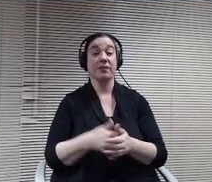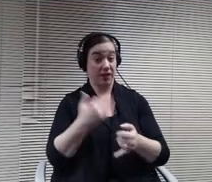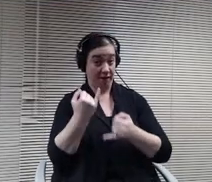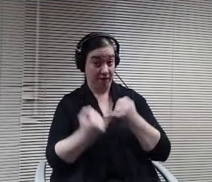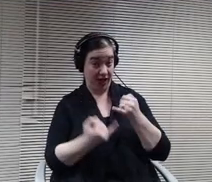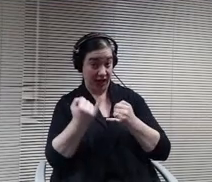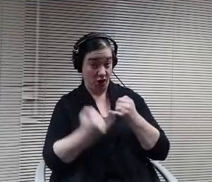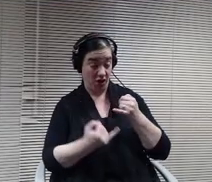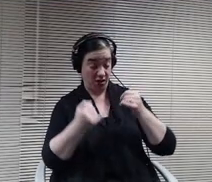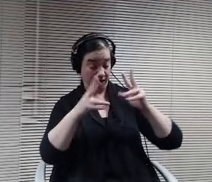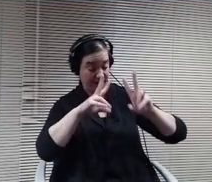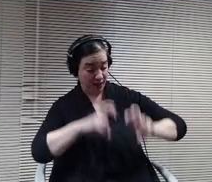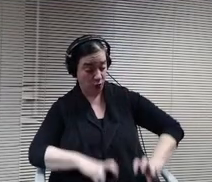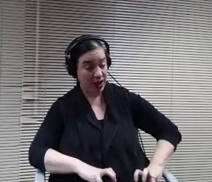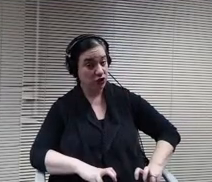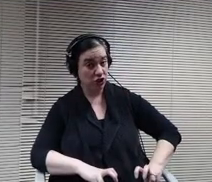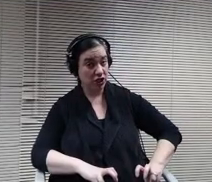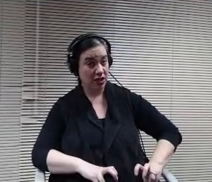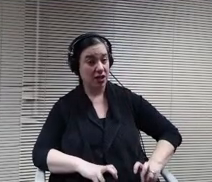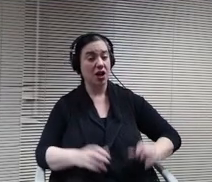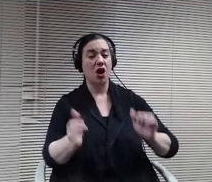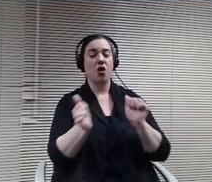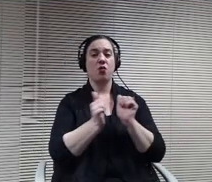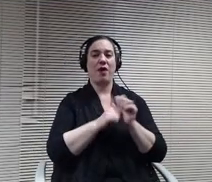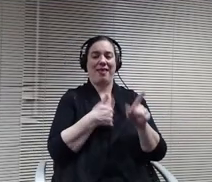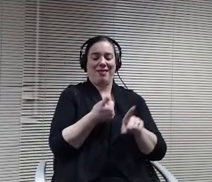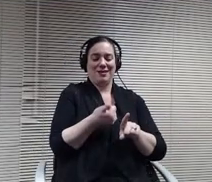presented to the Board on June